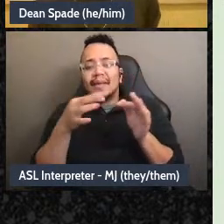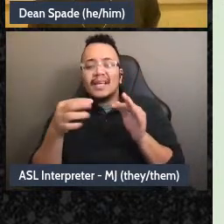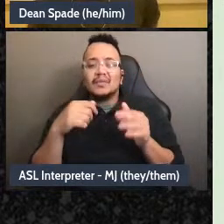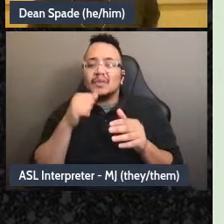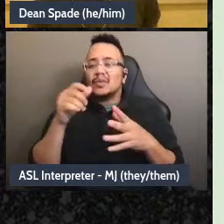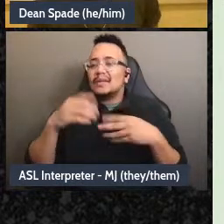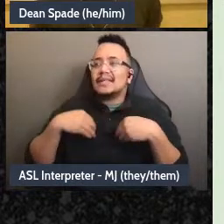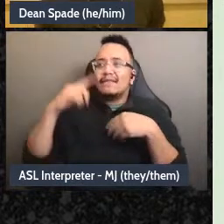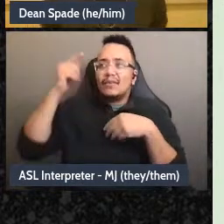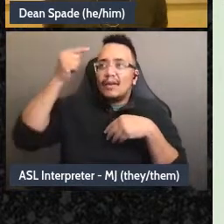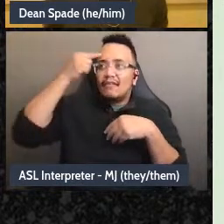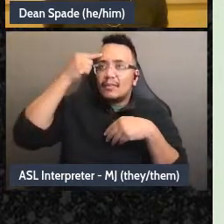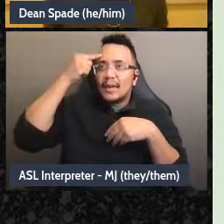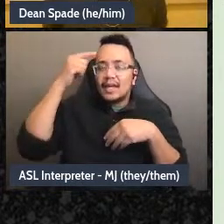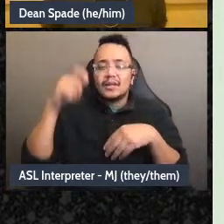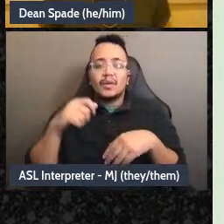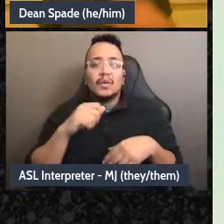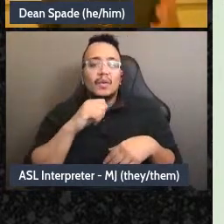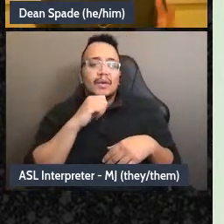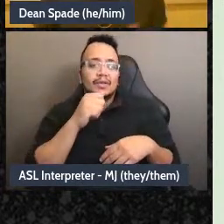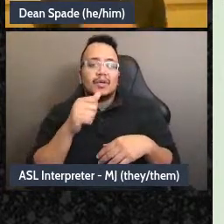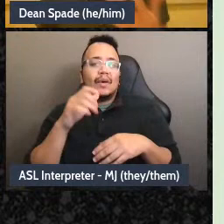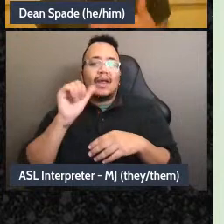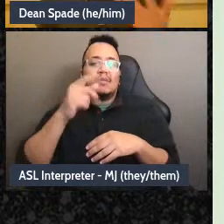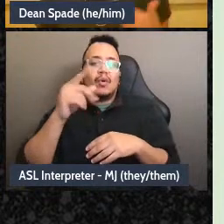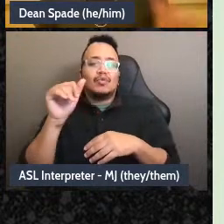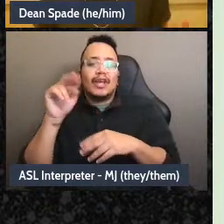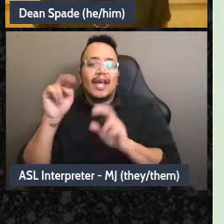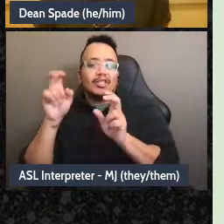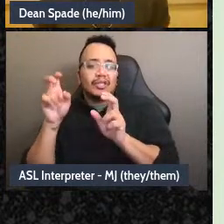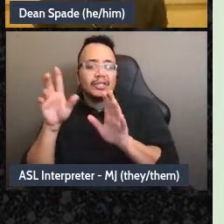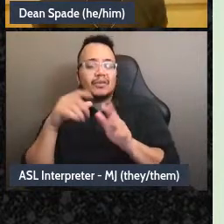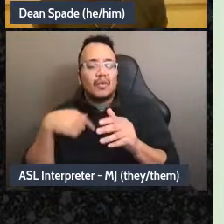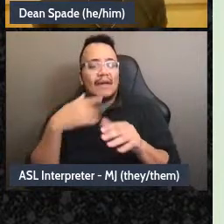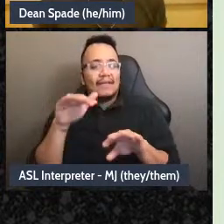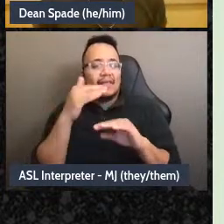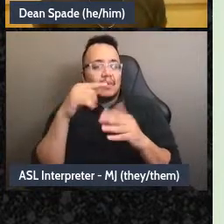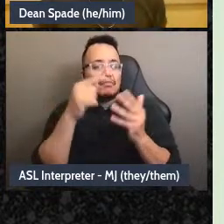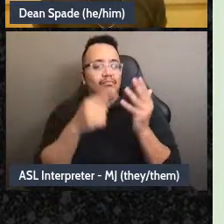corporations, we do take funding from blah blah blah, like, whatever our criteria is, you know,